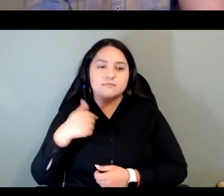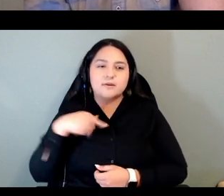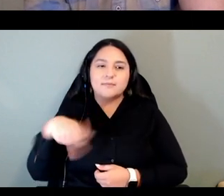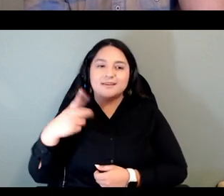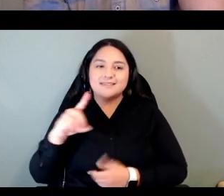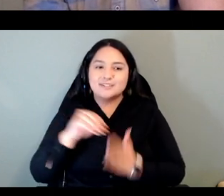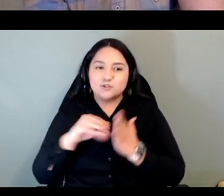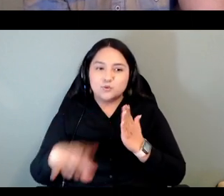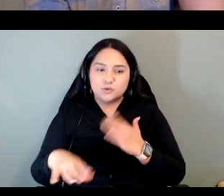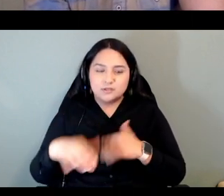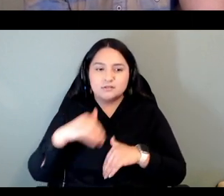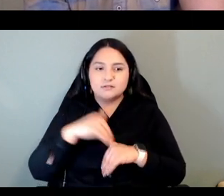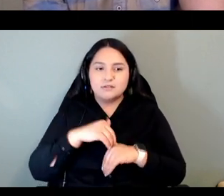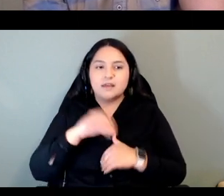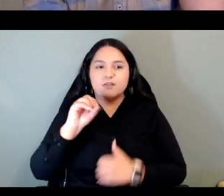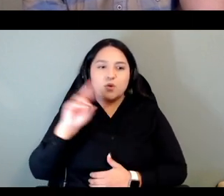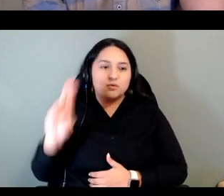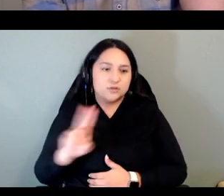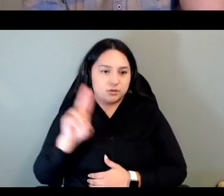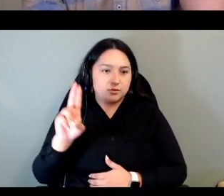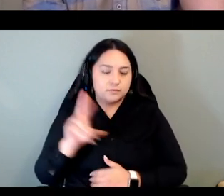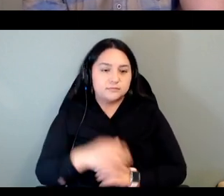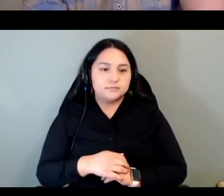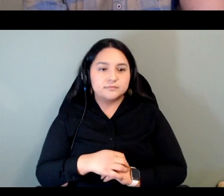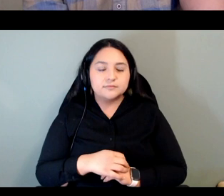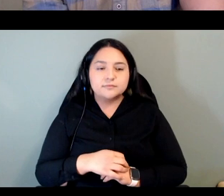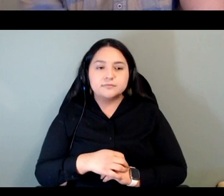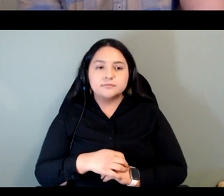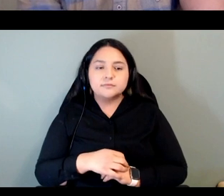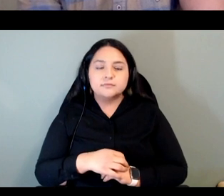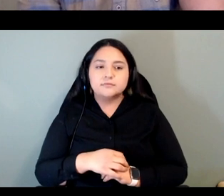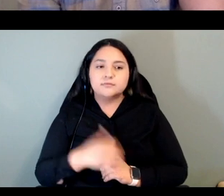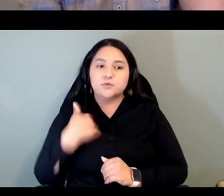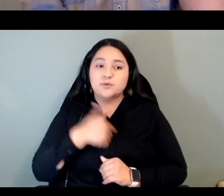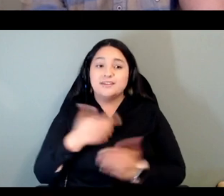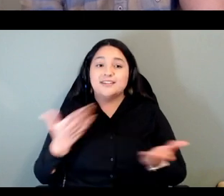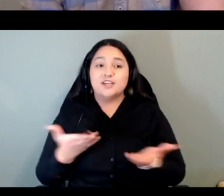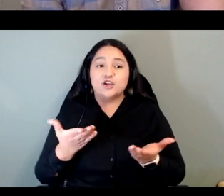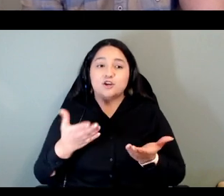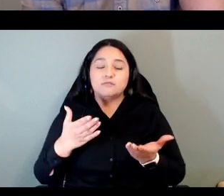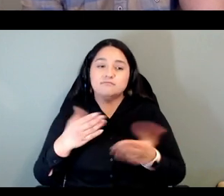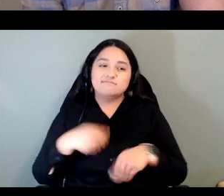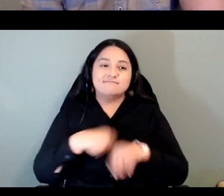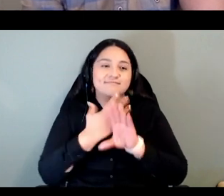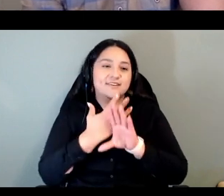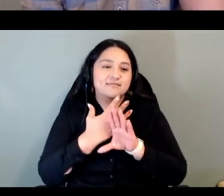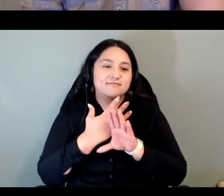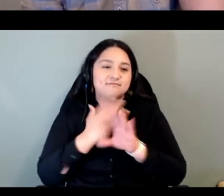program at ou as we join together in this virtual space we invite you to reflect on